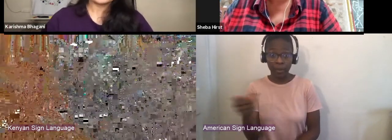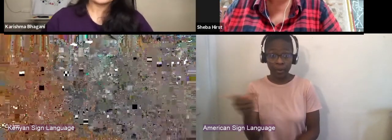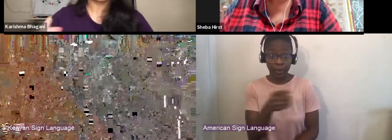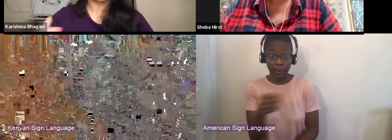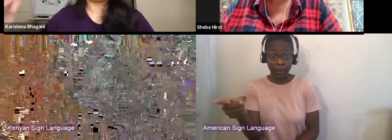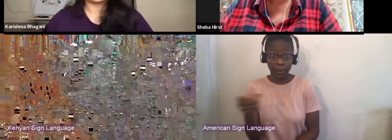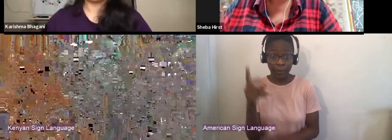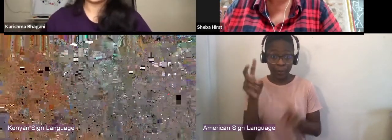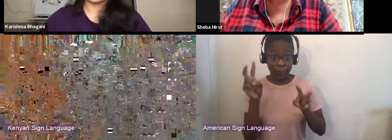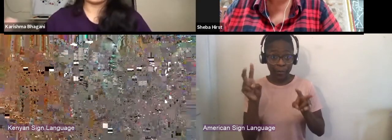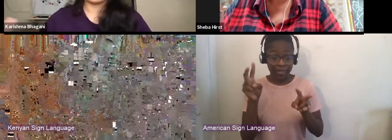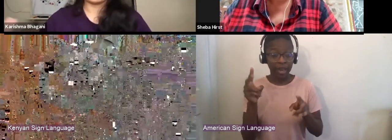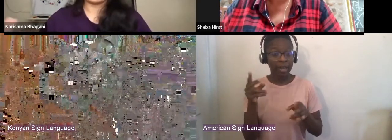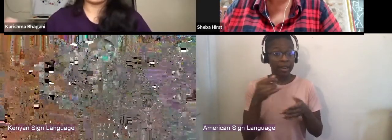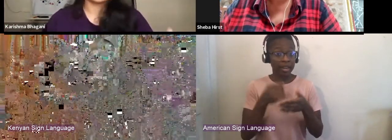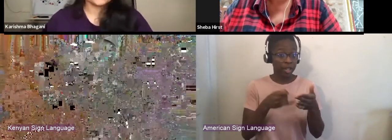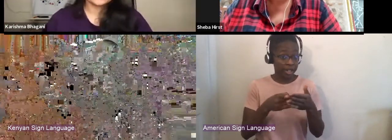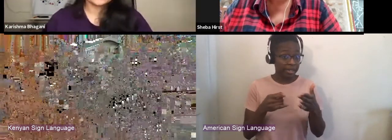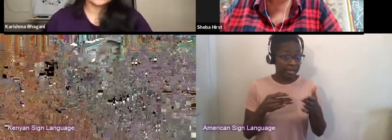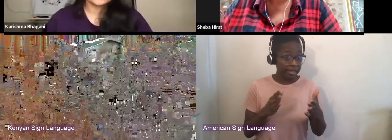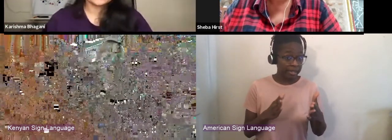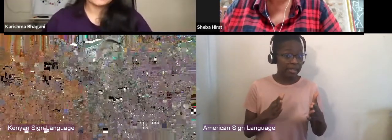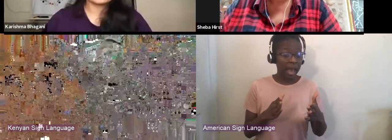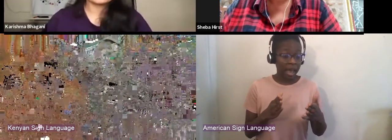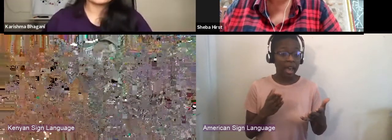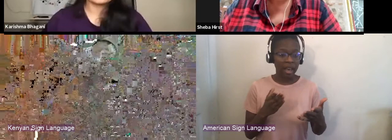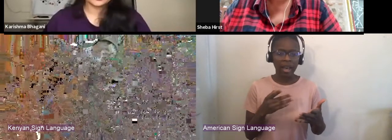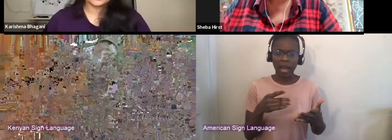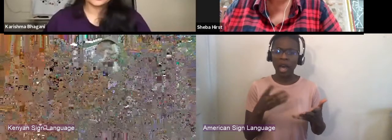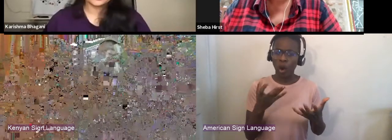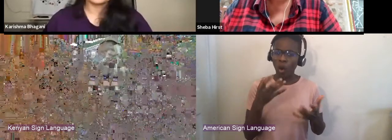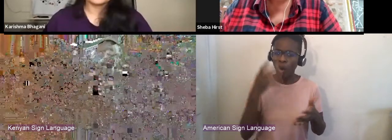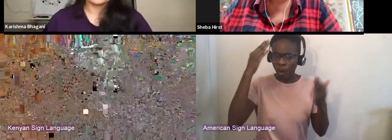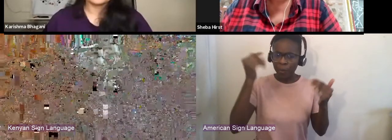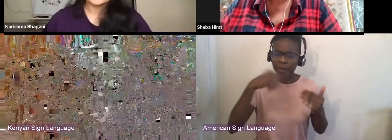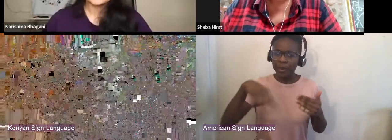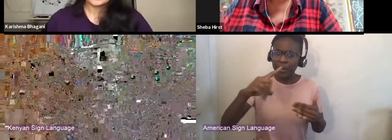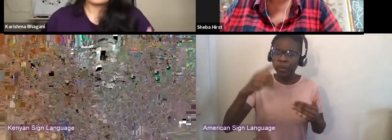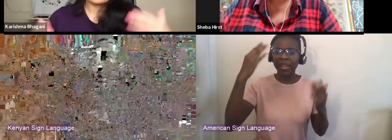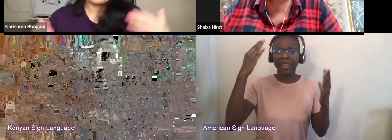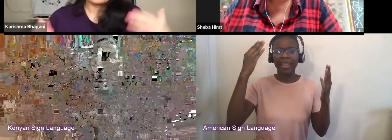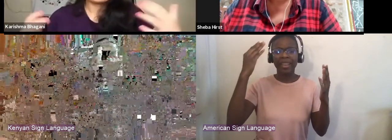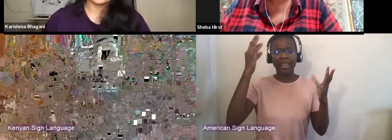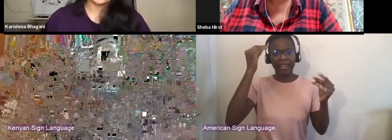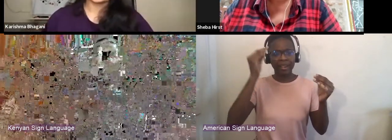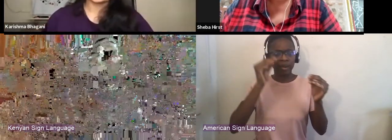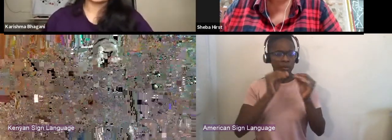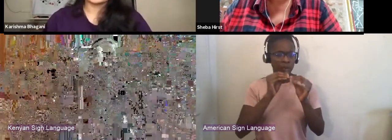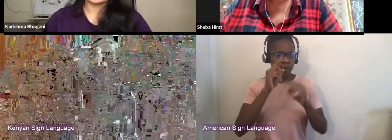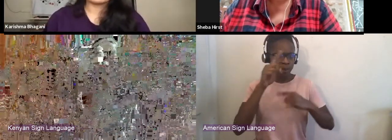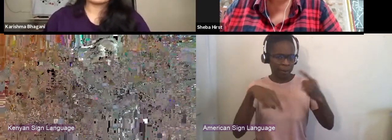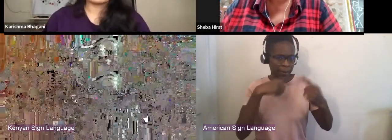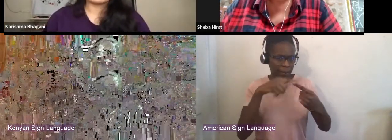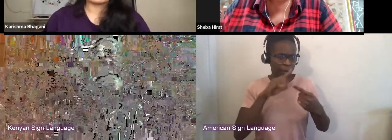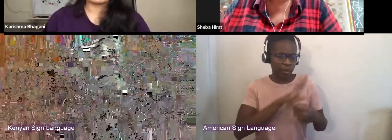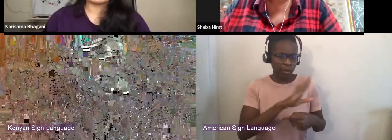to be able to think more deeply about their contribution and their work and the infrastructure they're creating. And for those that are not to really reflect